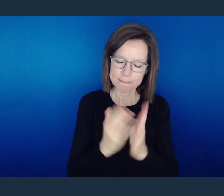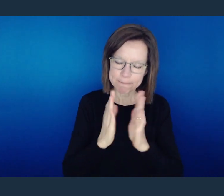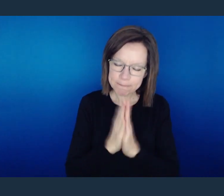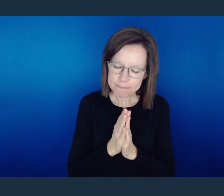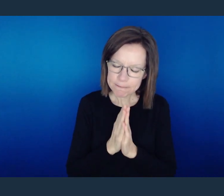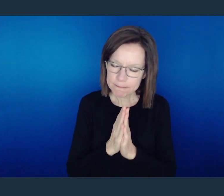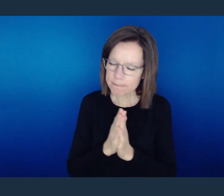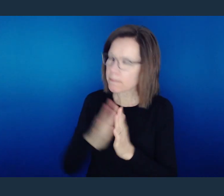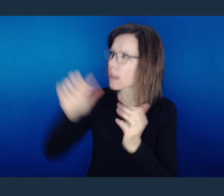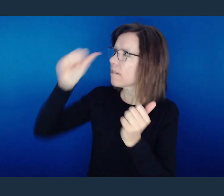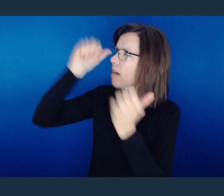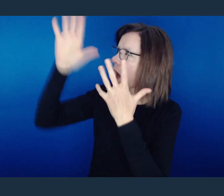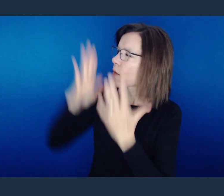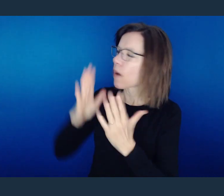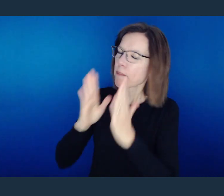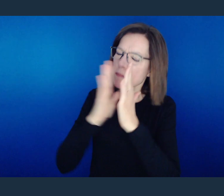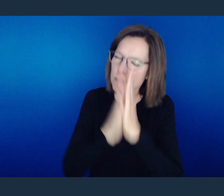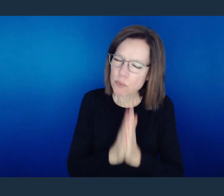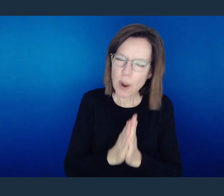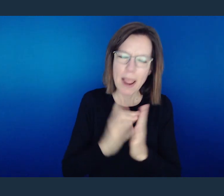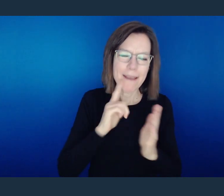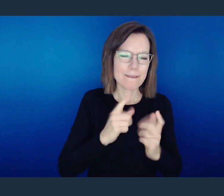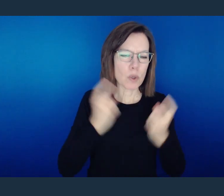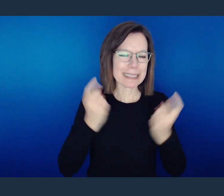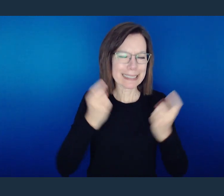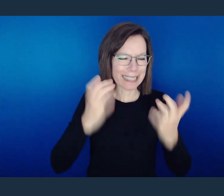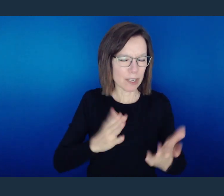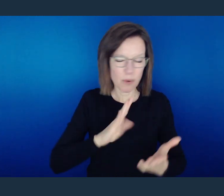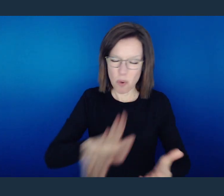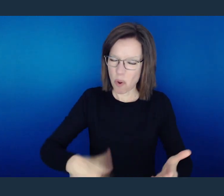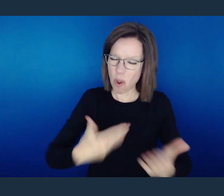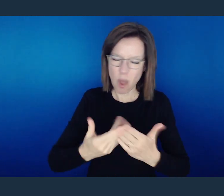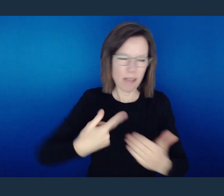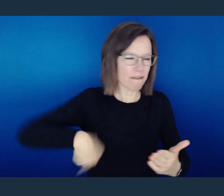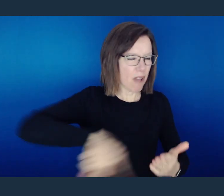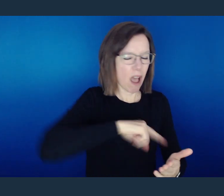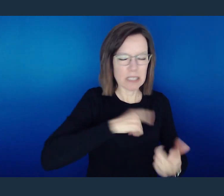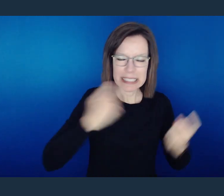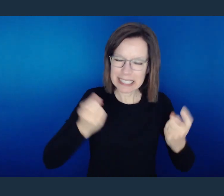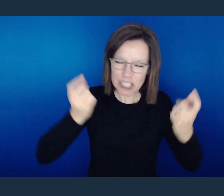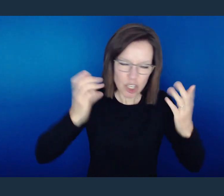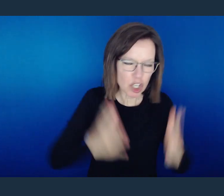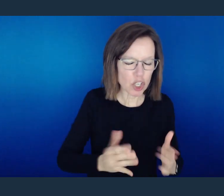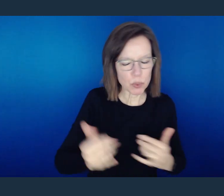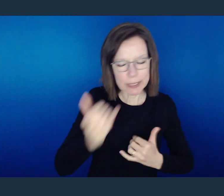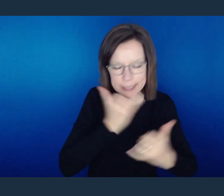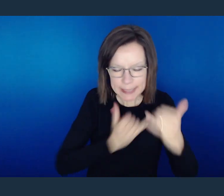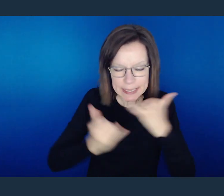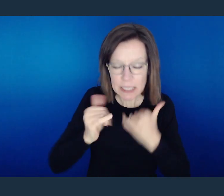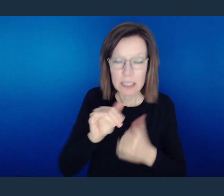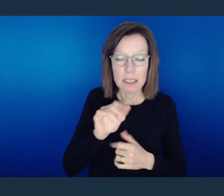Heavenly Father, I pray for the sinner. I pray as we all have been sinners, we all have functioned in sin.